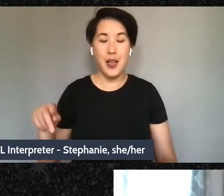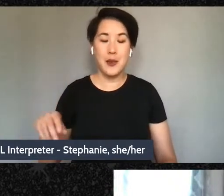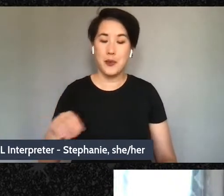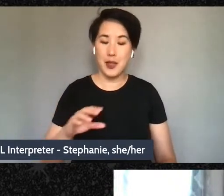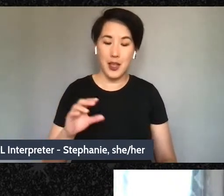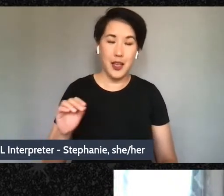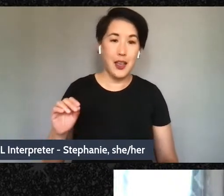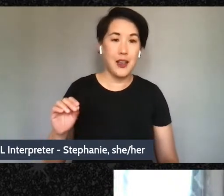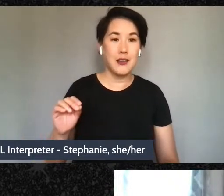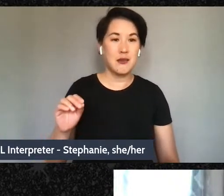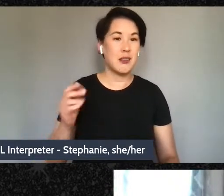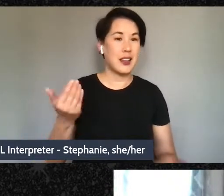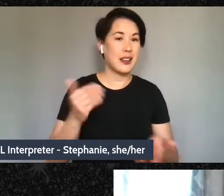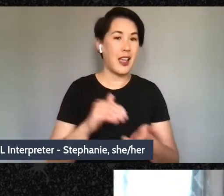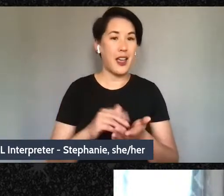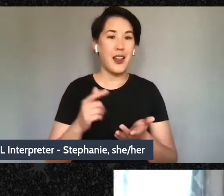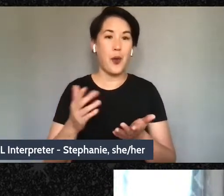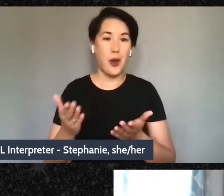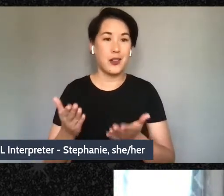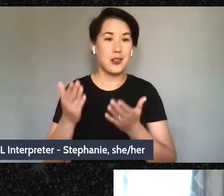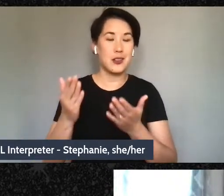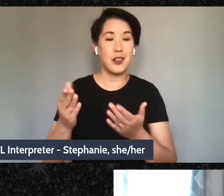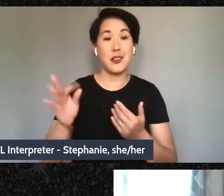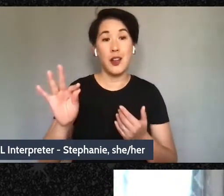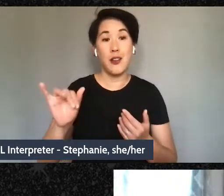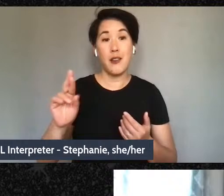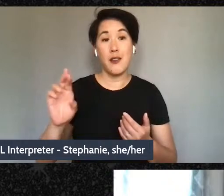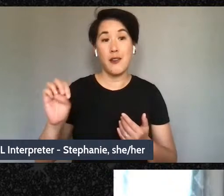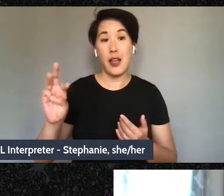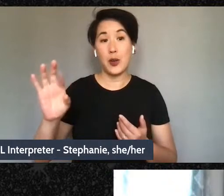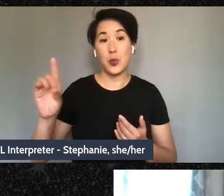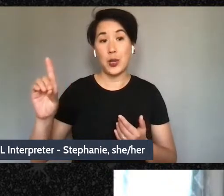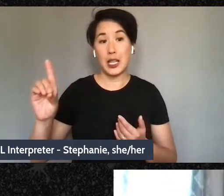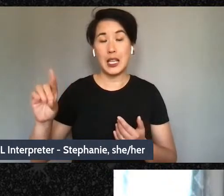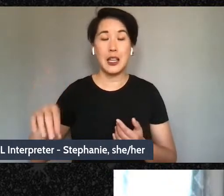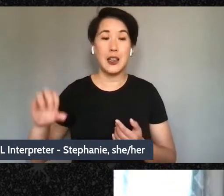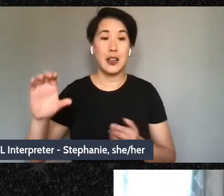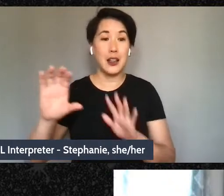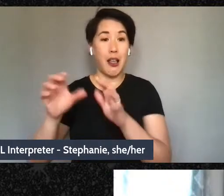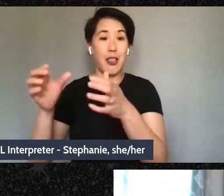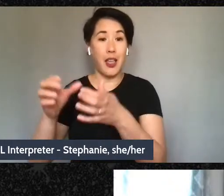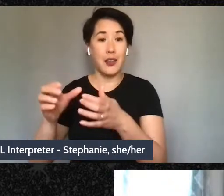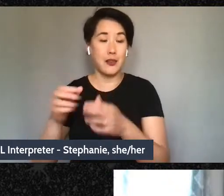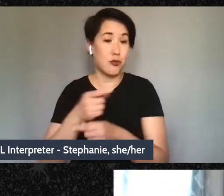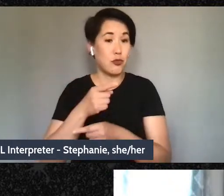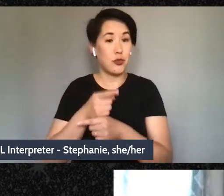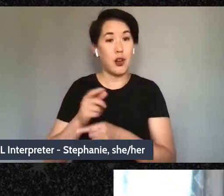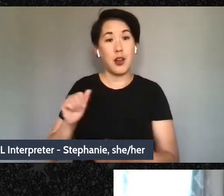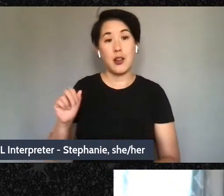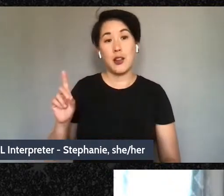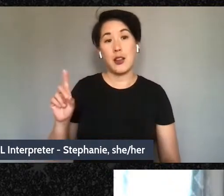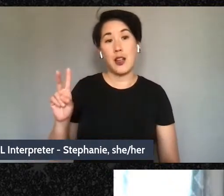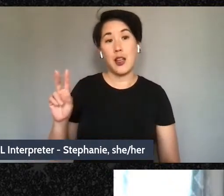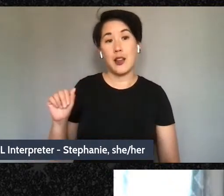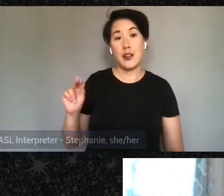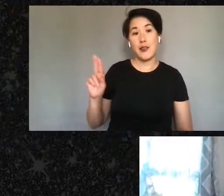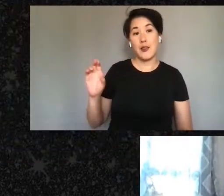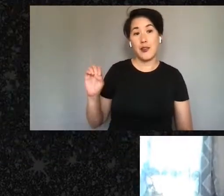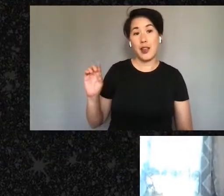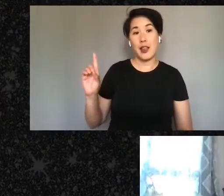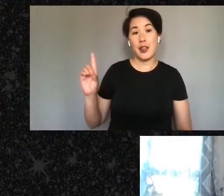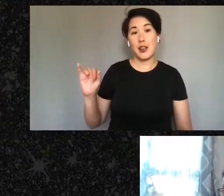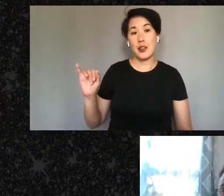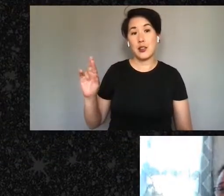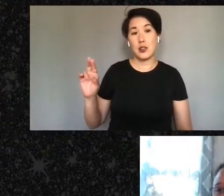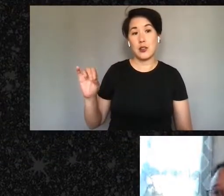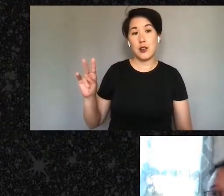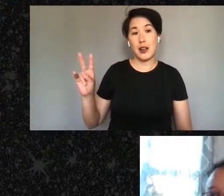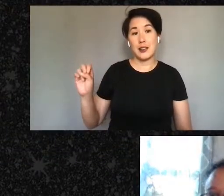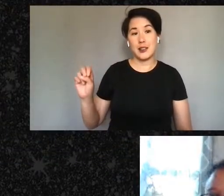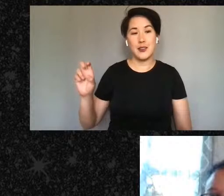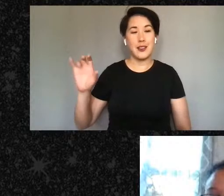um in offering that yeah the advanced directive is like a legal wishes document so it is uh it's